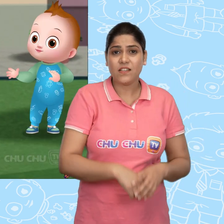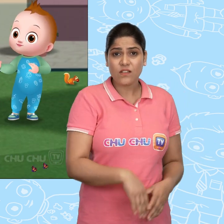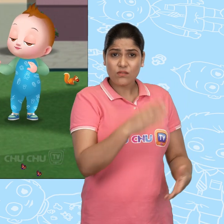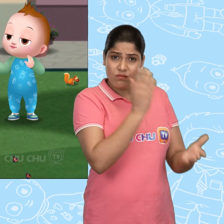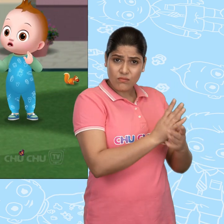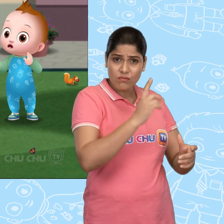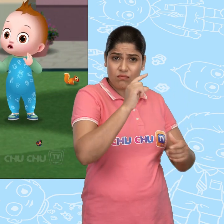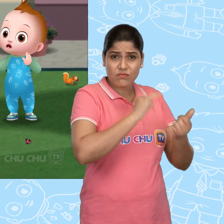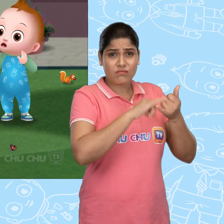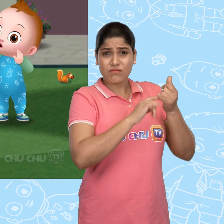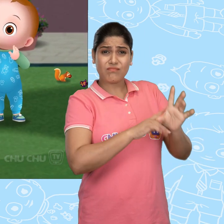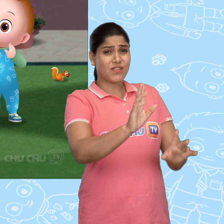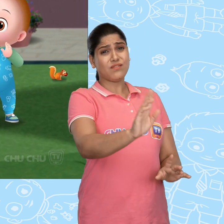Wait, Cussly! No!